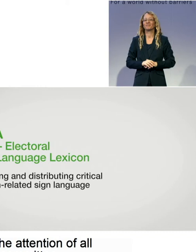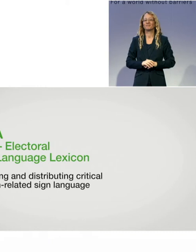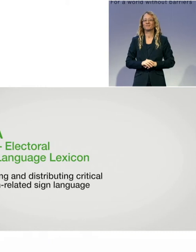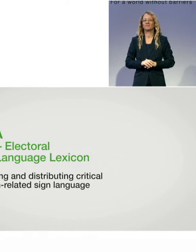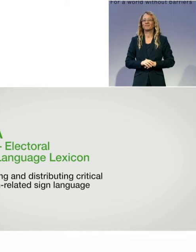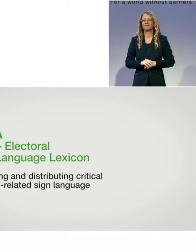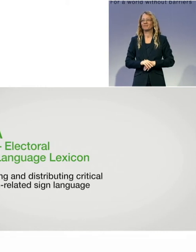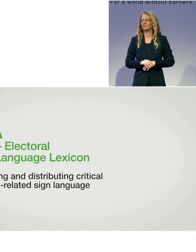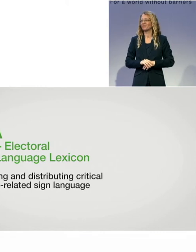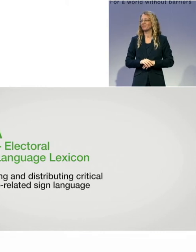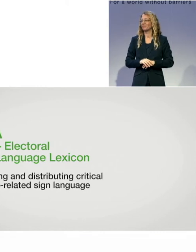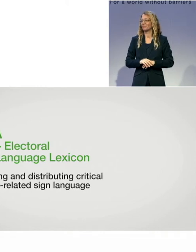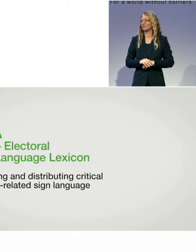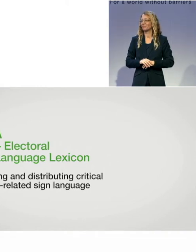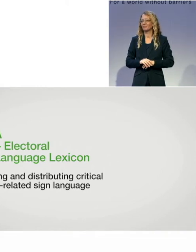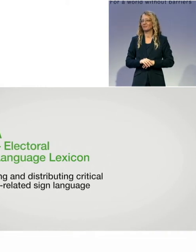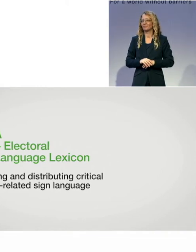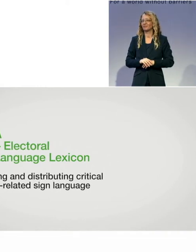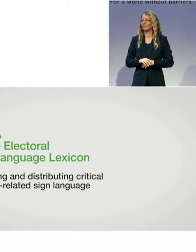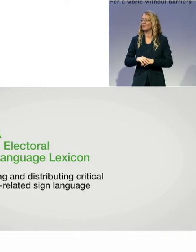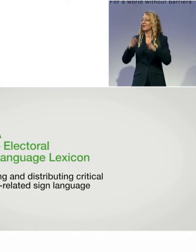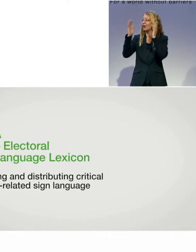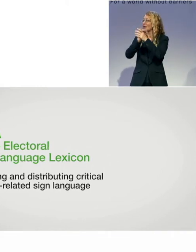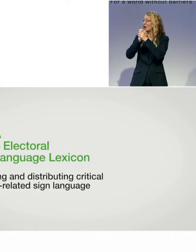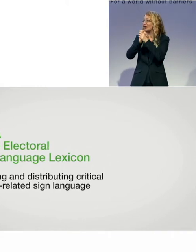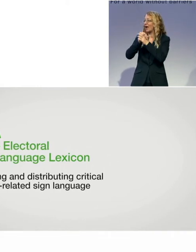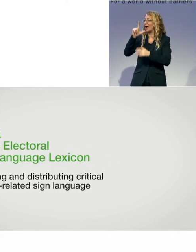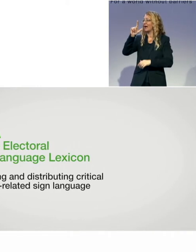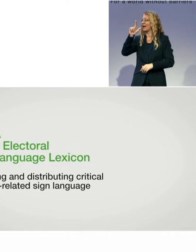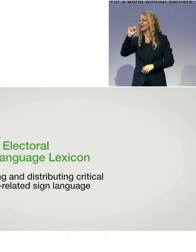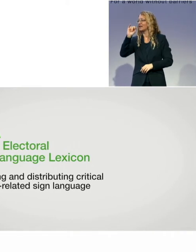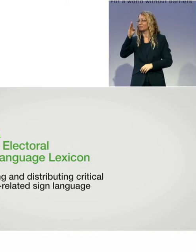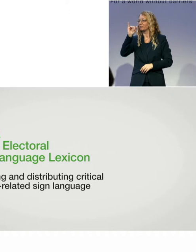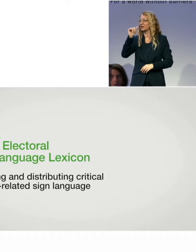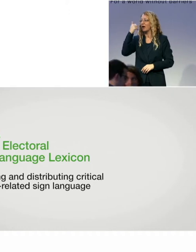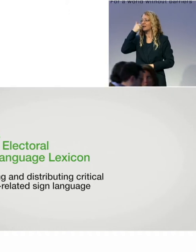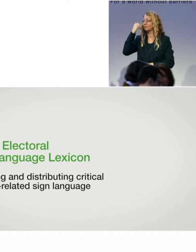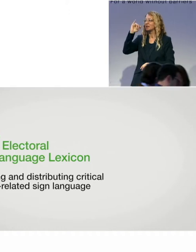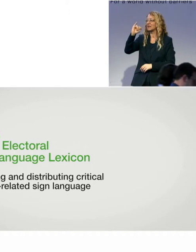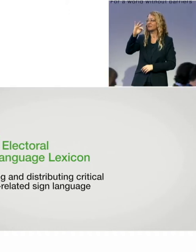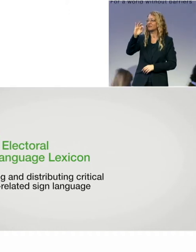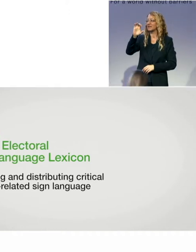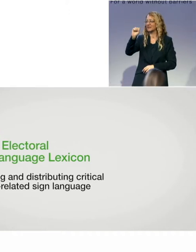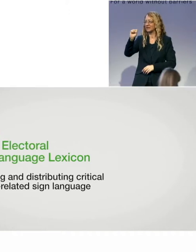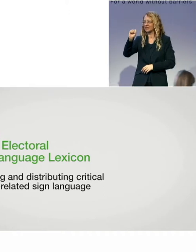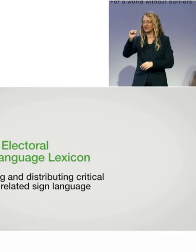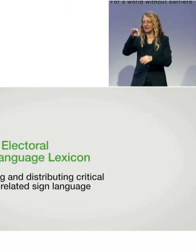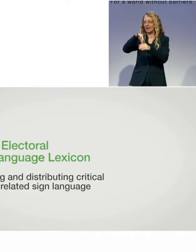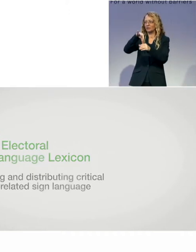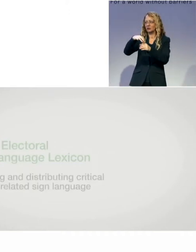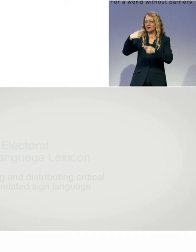Congratulations to the International Foundation for Electoral Systems and its “Electoral Sign Language Lexicon” in Libya.